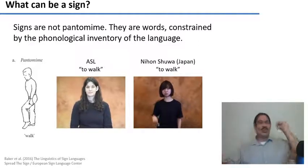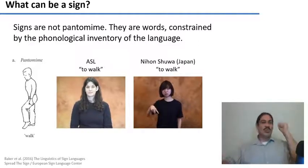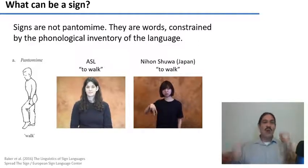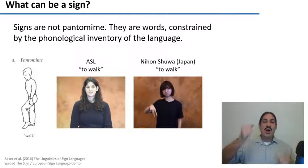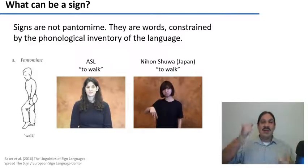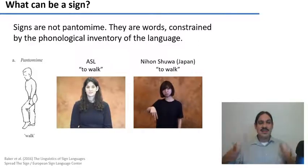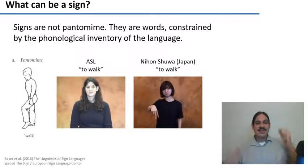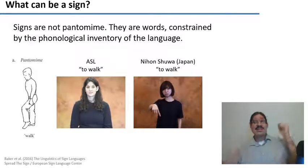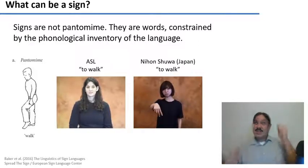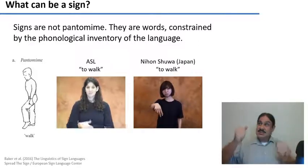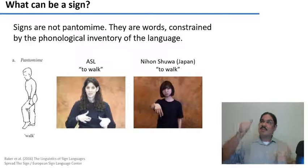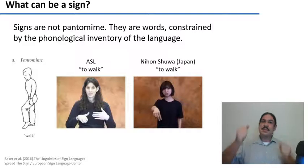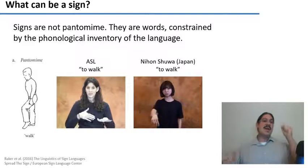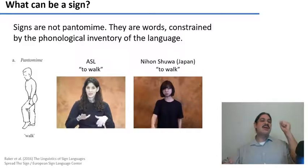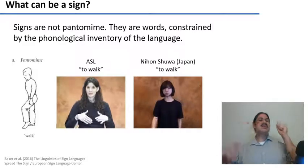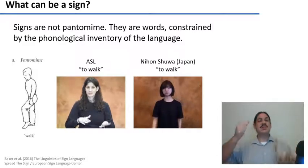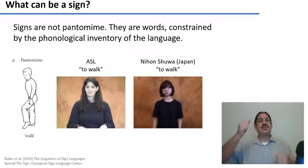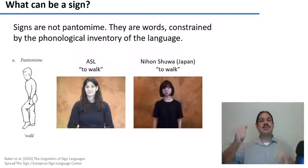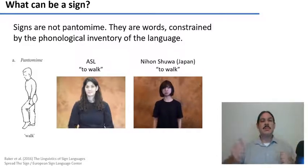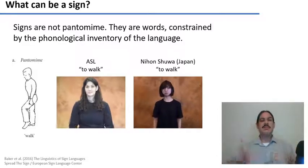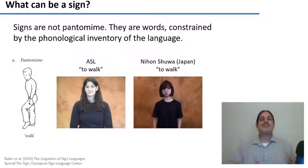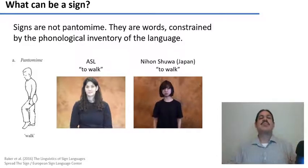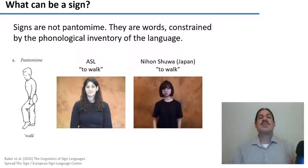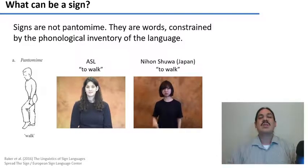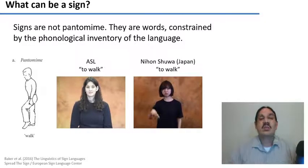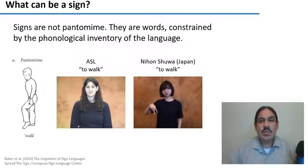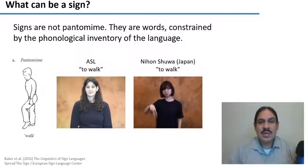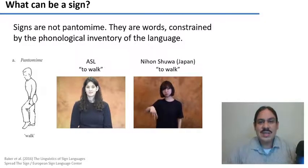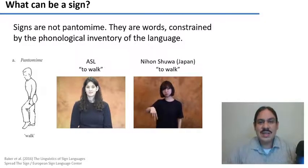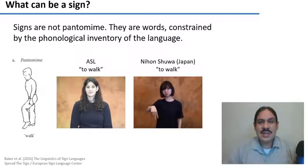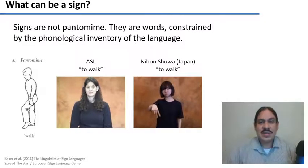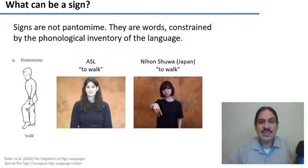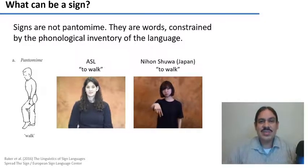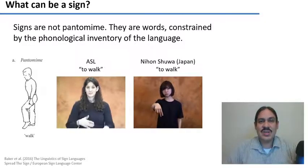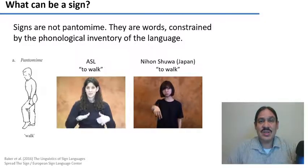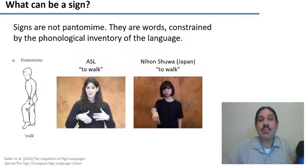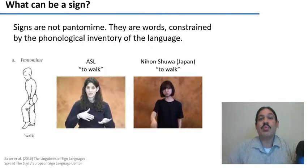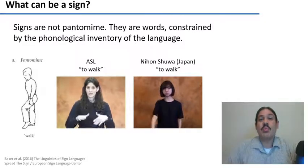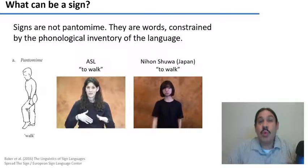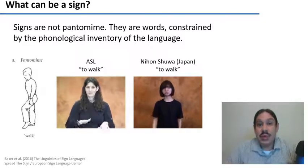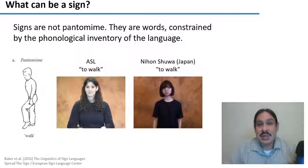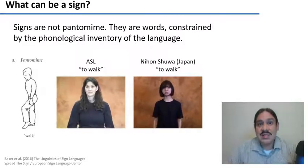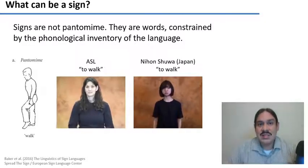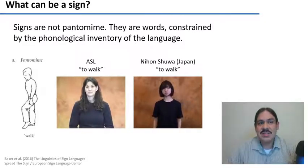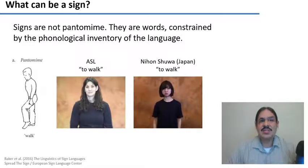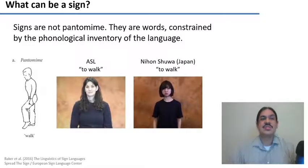inventory of the sign language one very important restriction is that